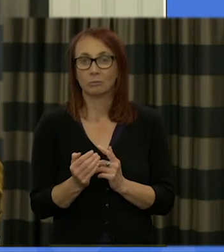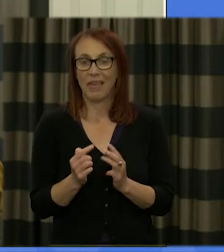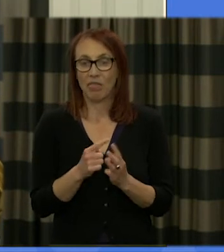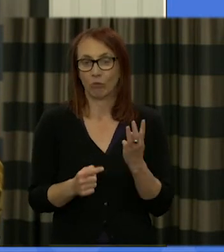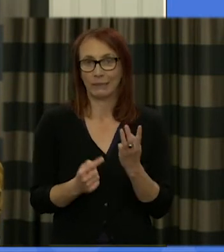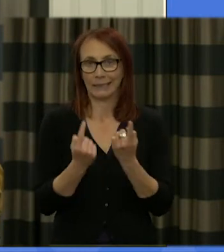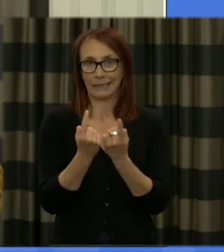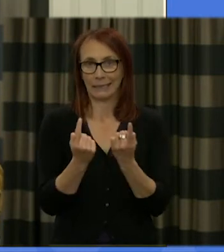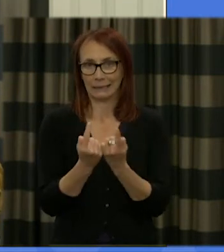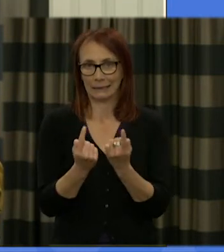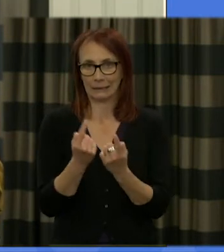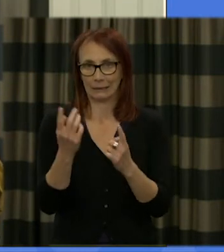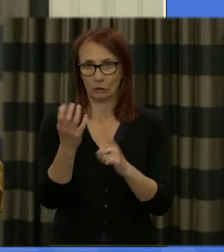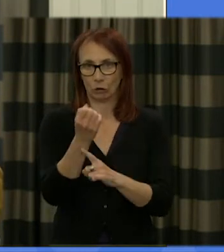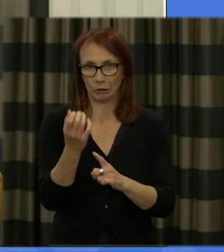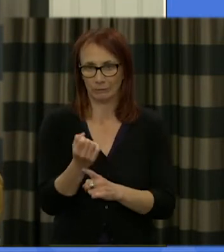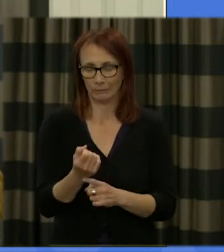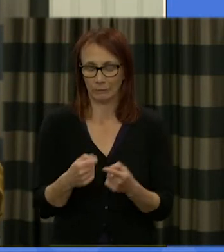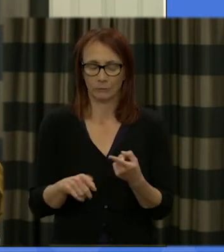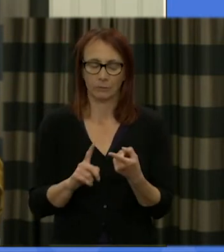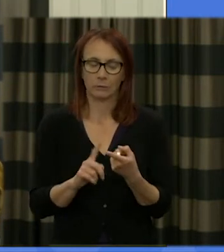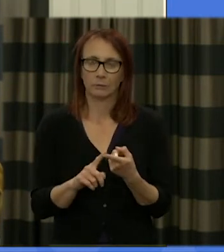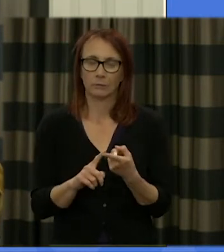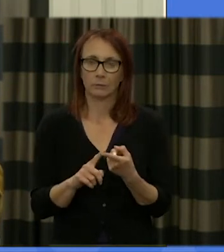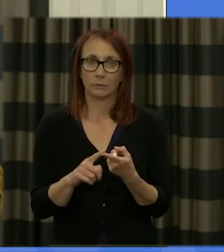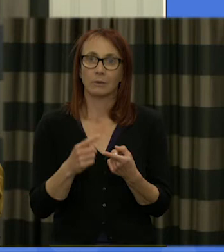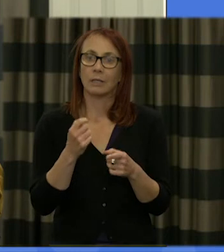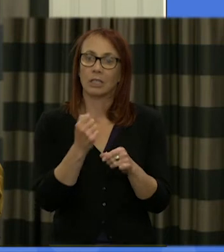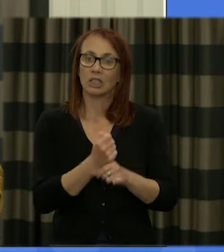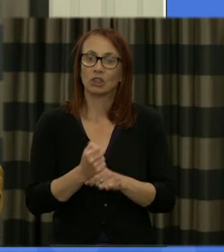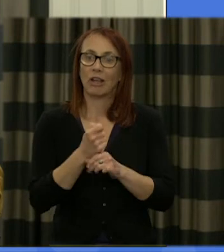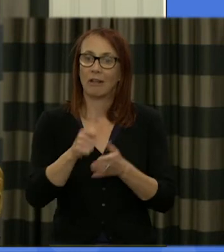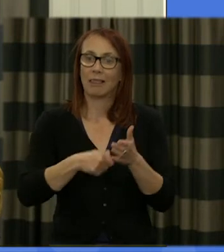one as as Kate Said's we've had a general election so to give you a sense